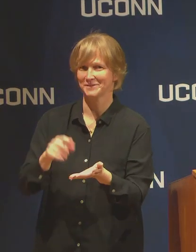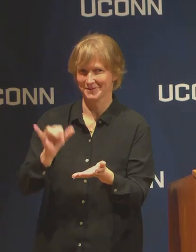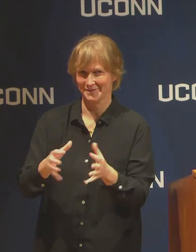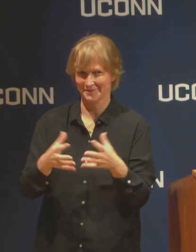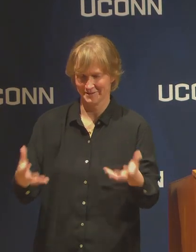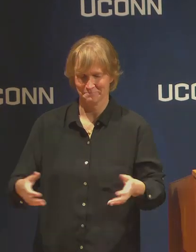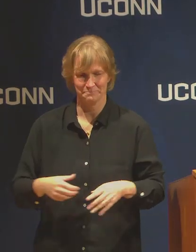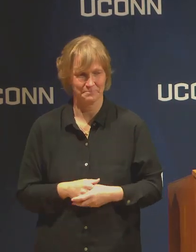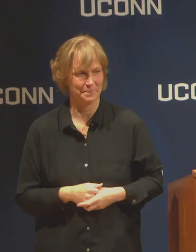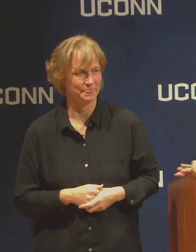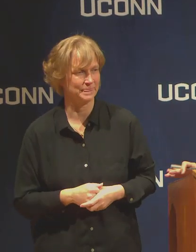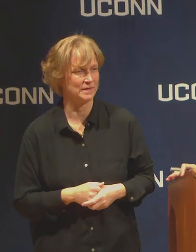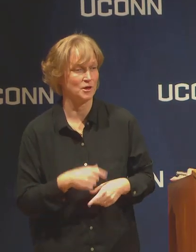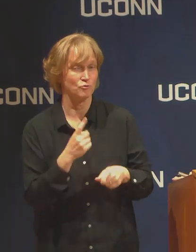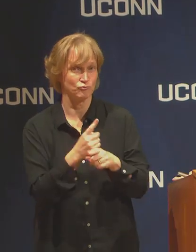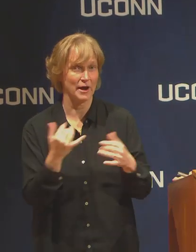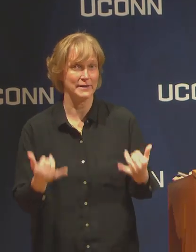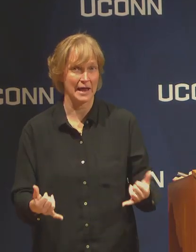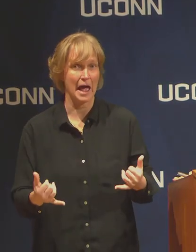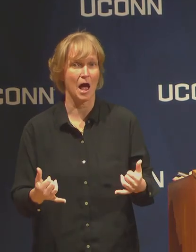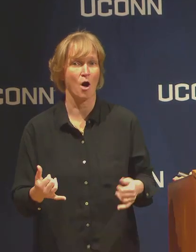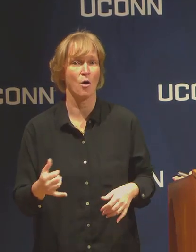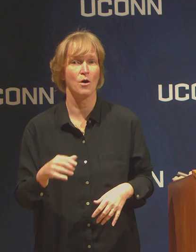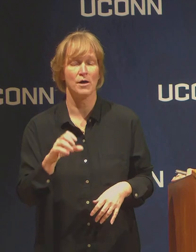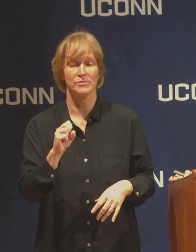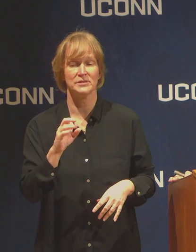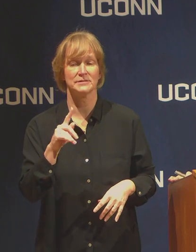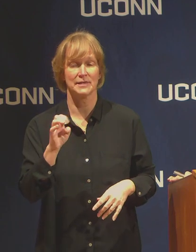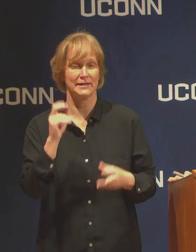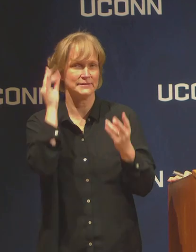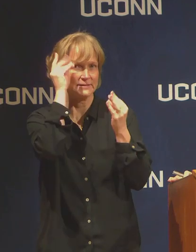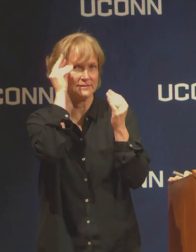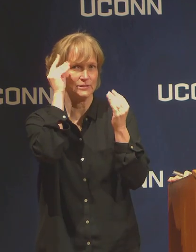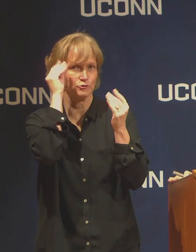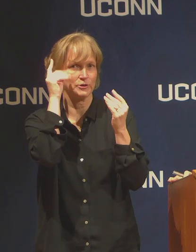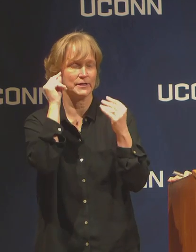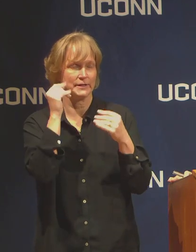a current resolution being considered by the Senate and the vote will be complete this afternoon,